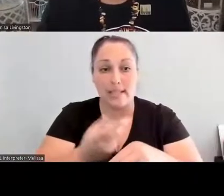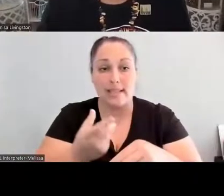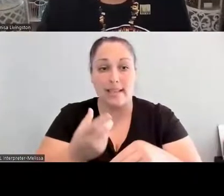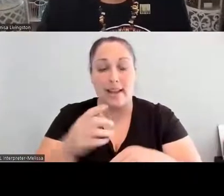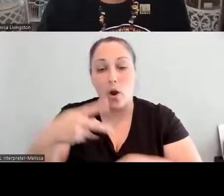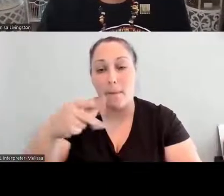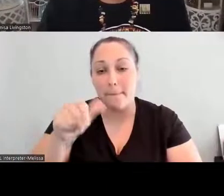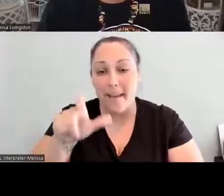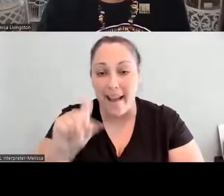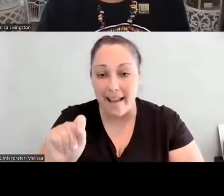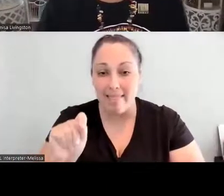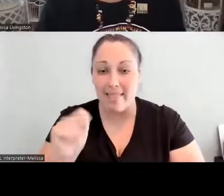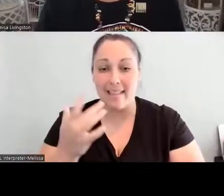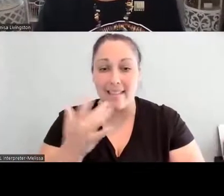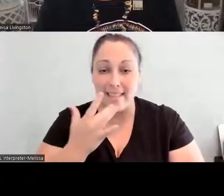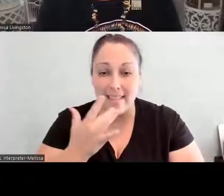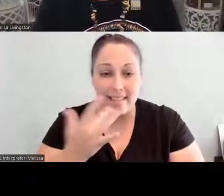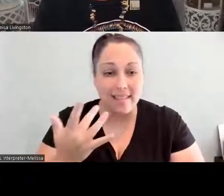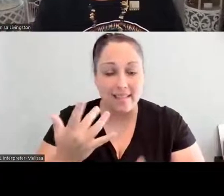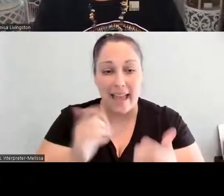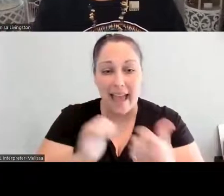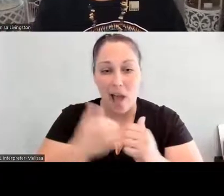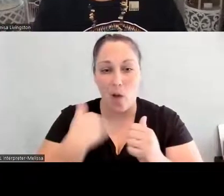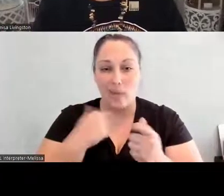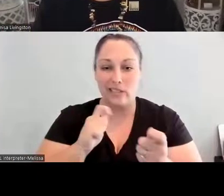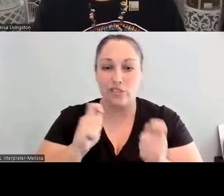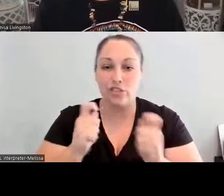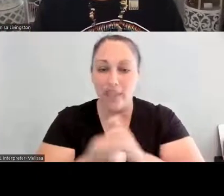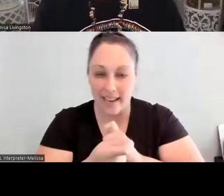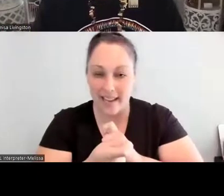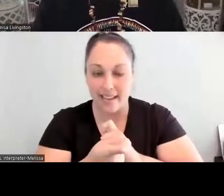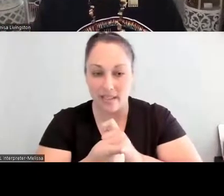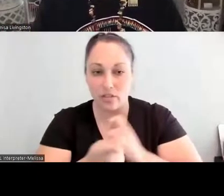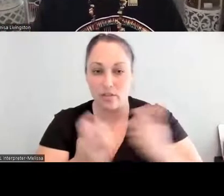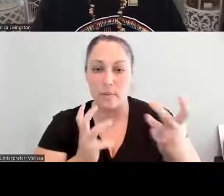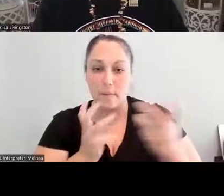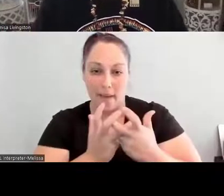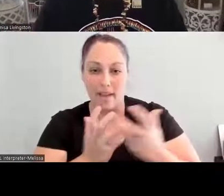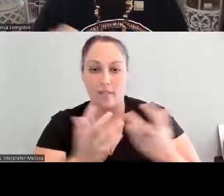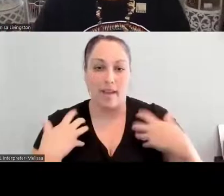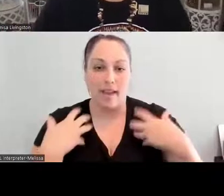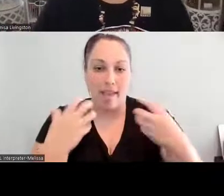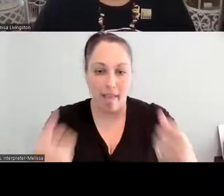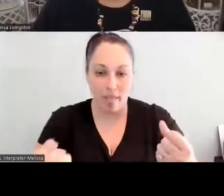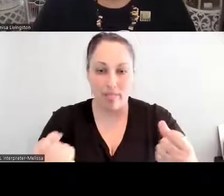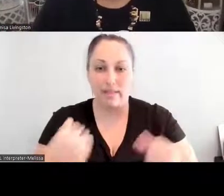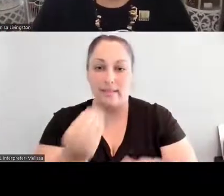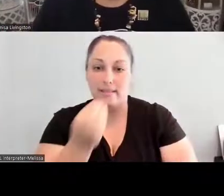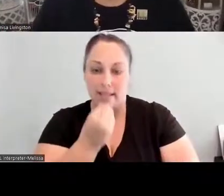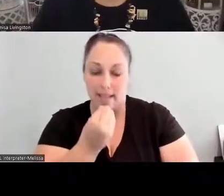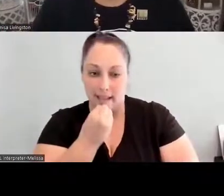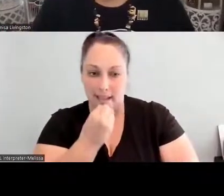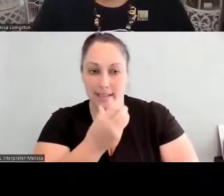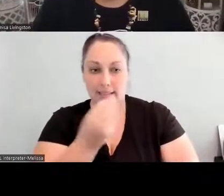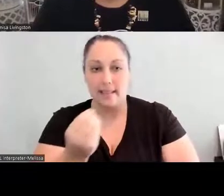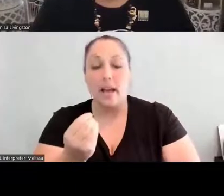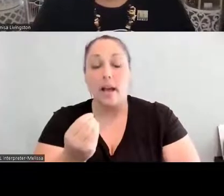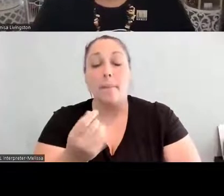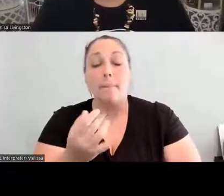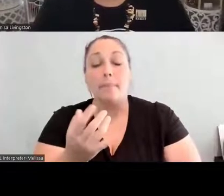able to facilitate our own healthy foods in our diets. And so as we think about, you know, the future, we think about the youth.